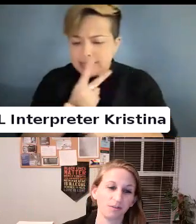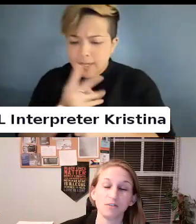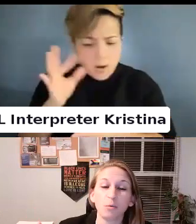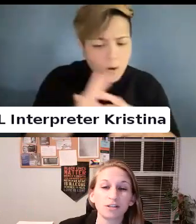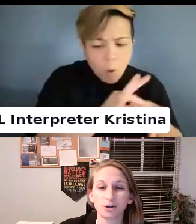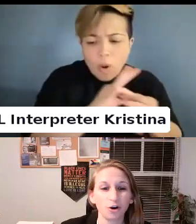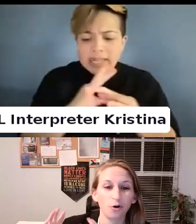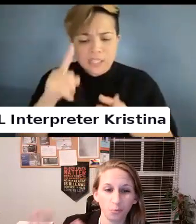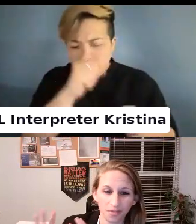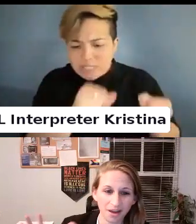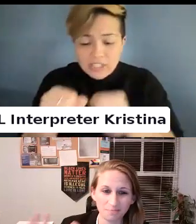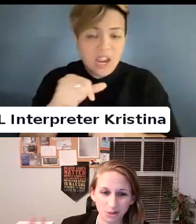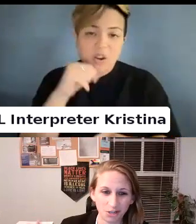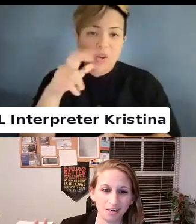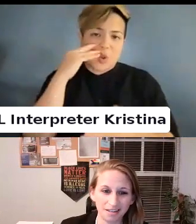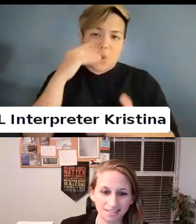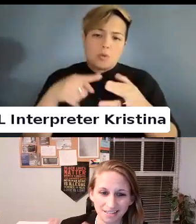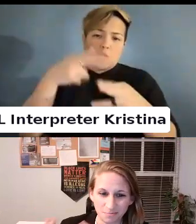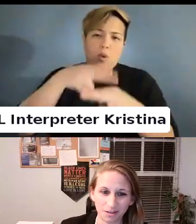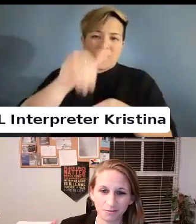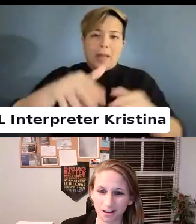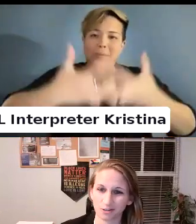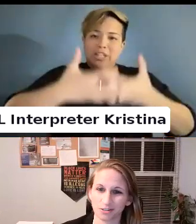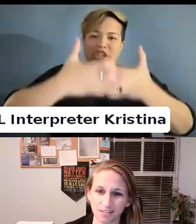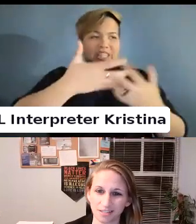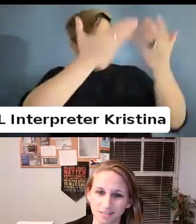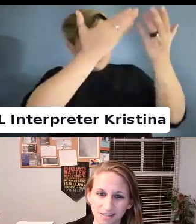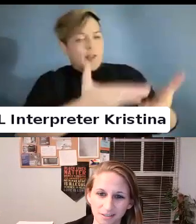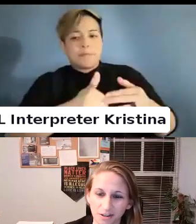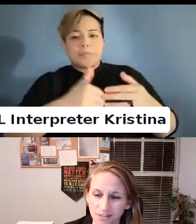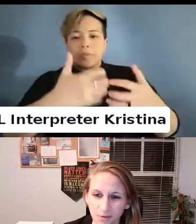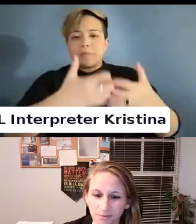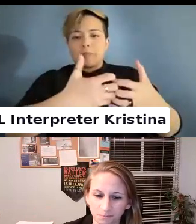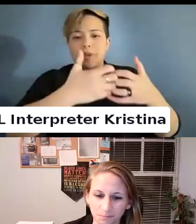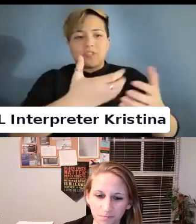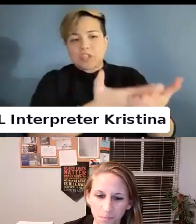I don't even know what to call. Without a machine that manufactures these new laws.